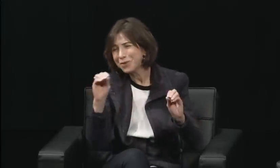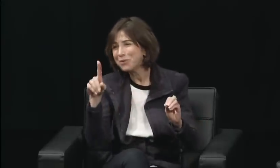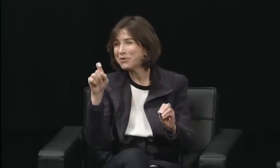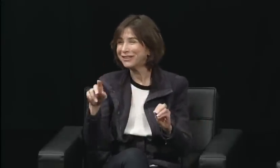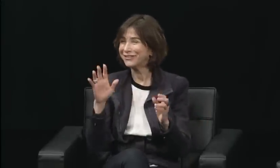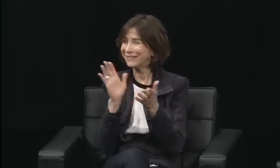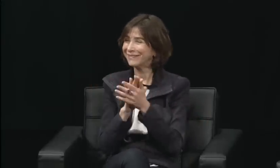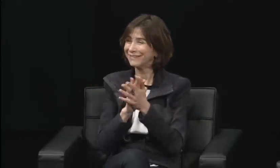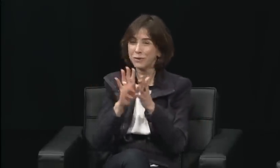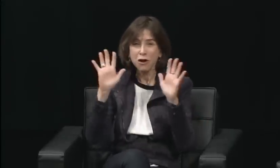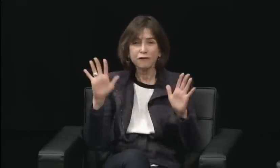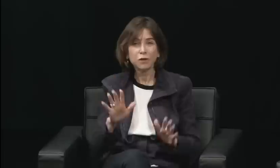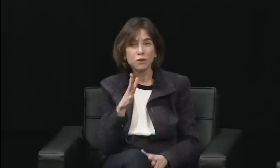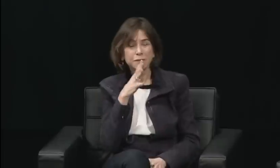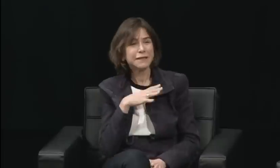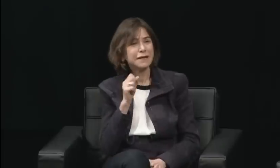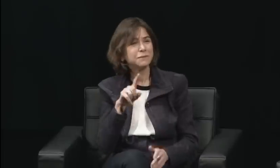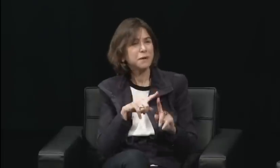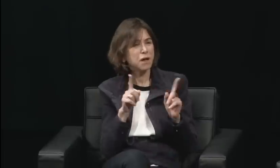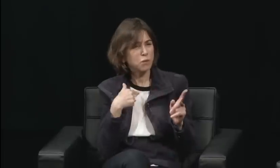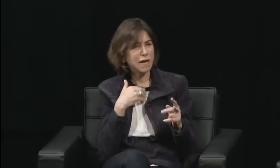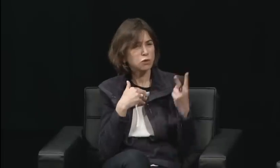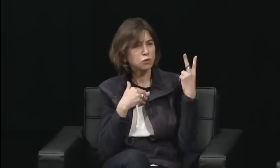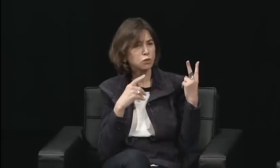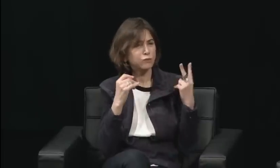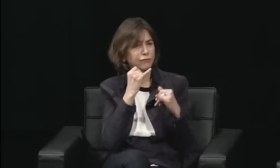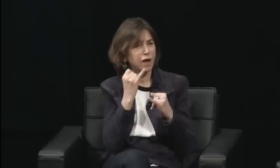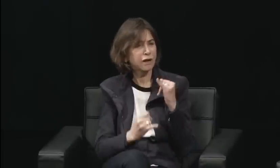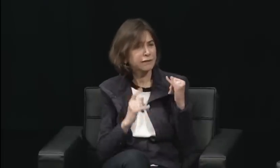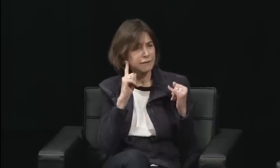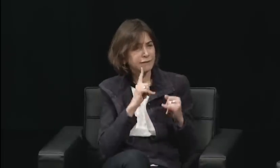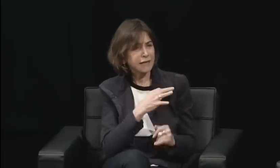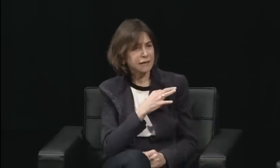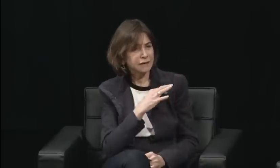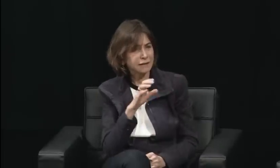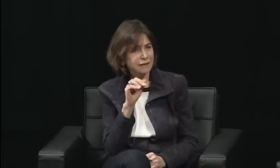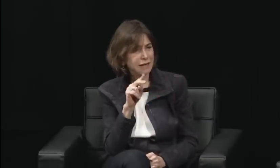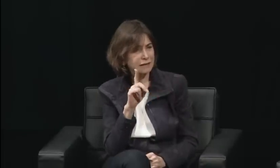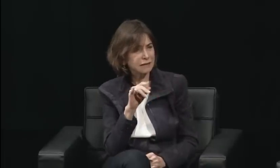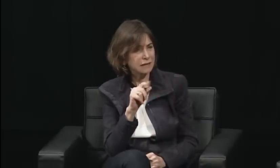It's an honor to be here and moderate this panel today.